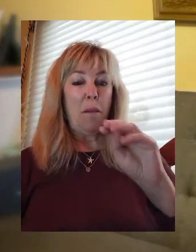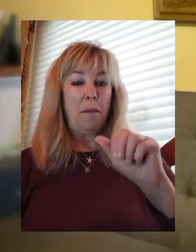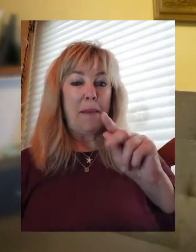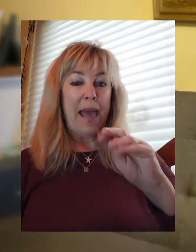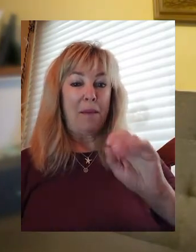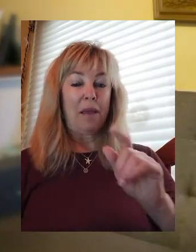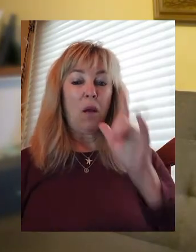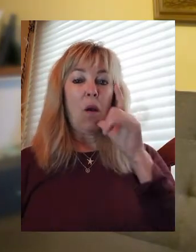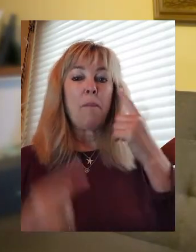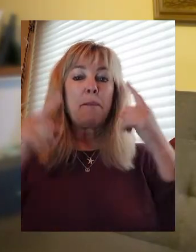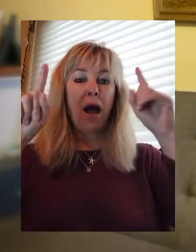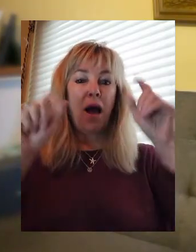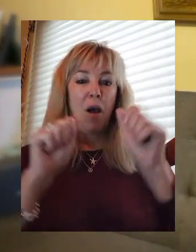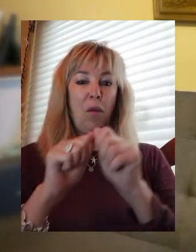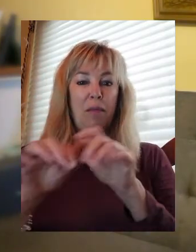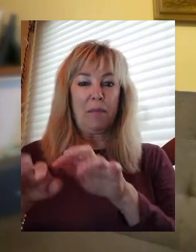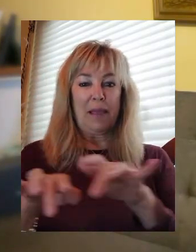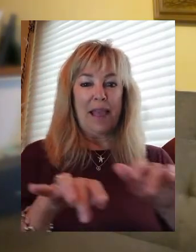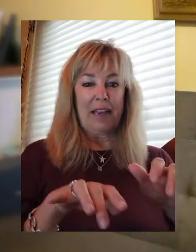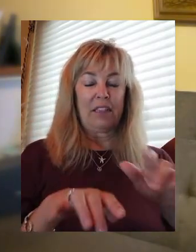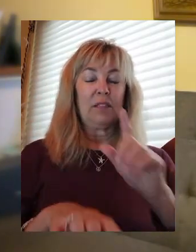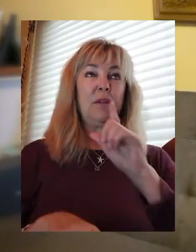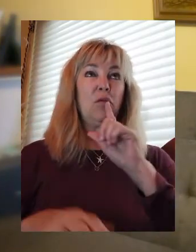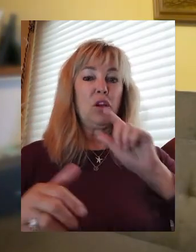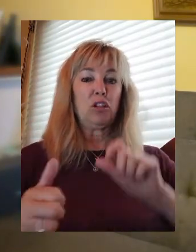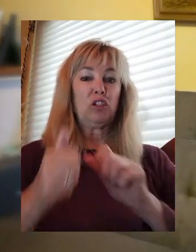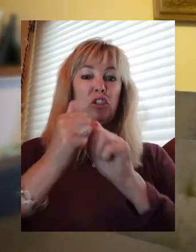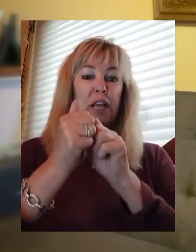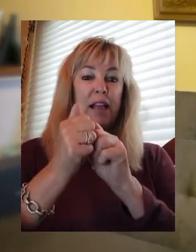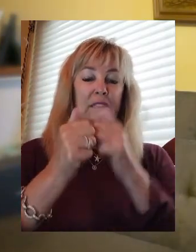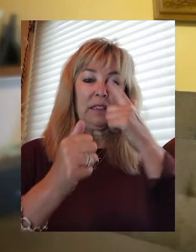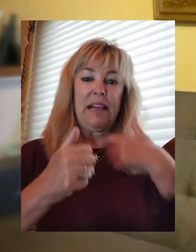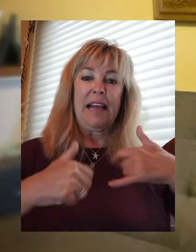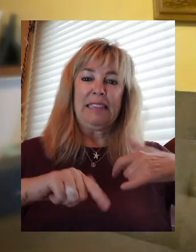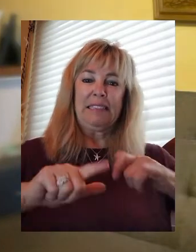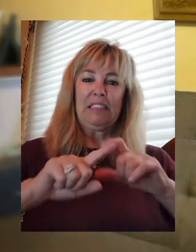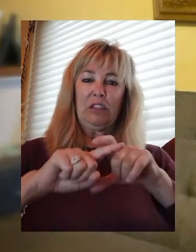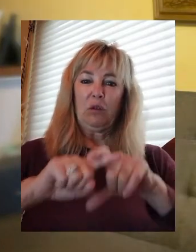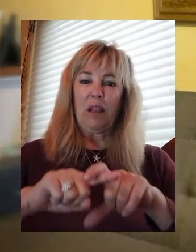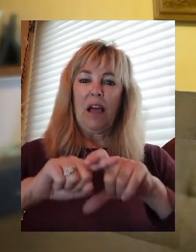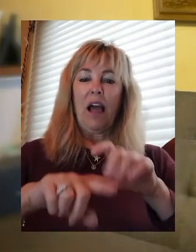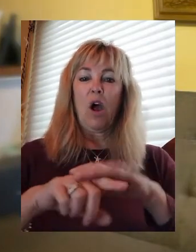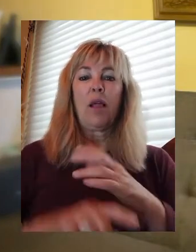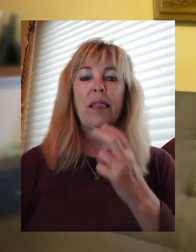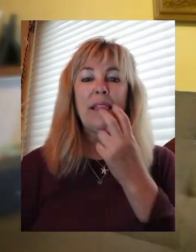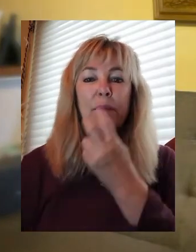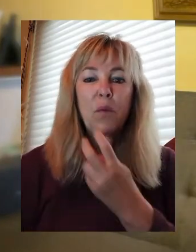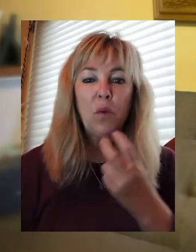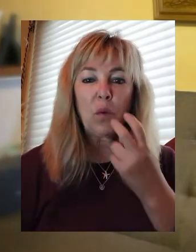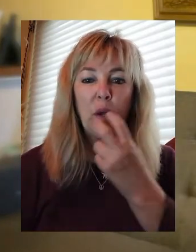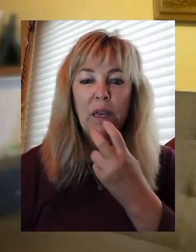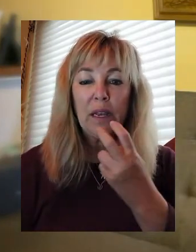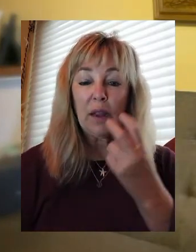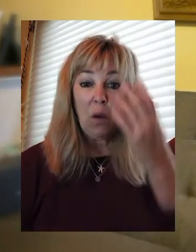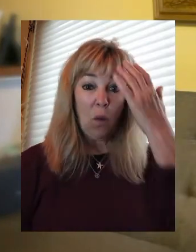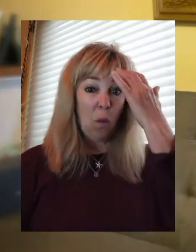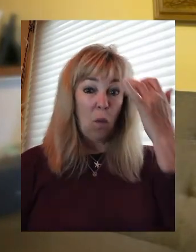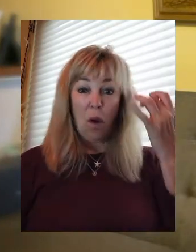This year has been a real challenge because I still rely on lip reading. And why has it been a challenge? Because a lot of people are wearing